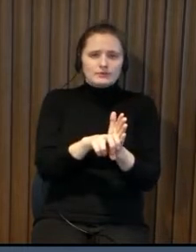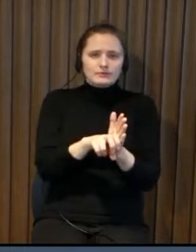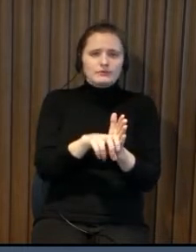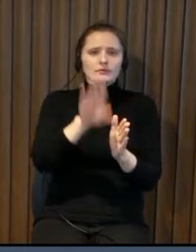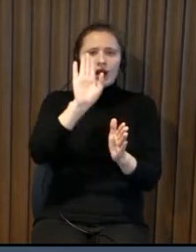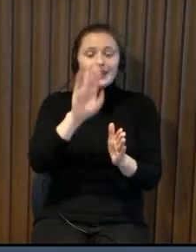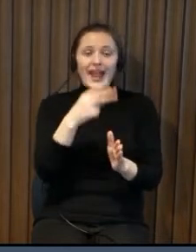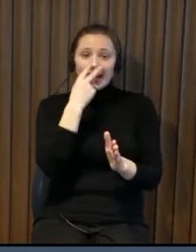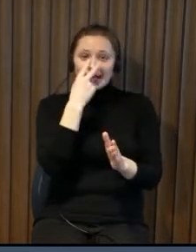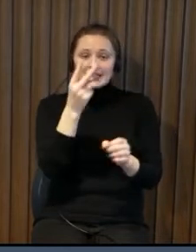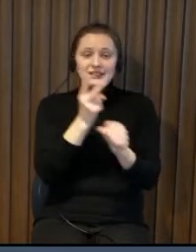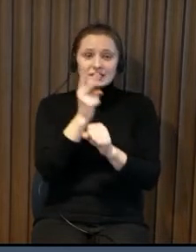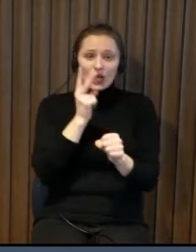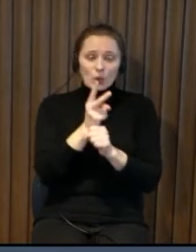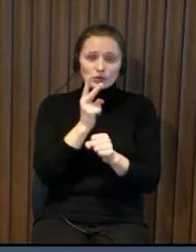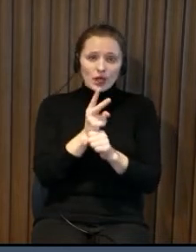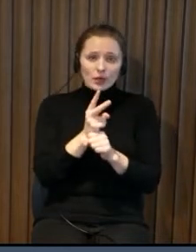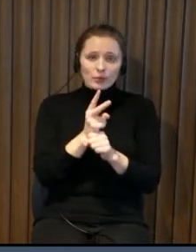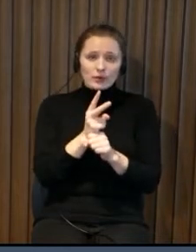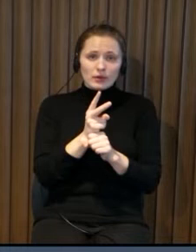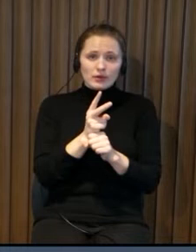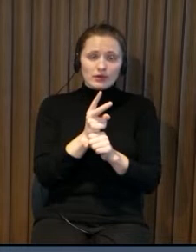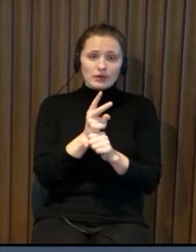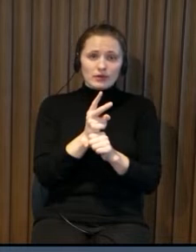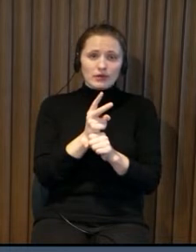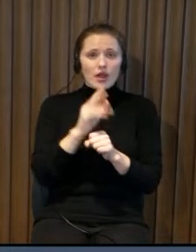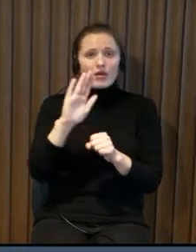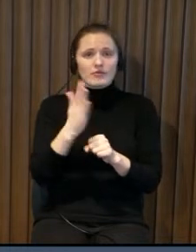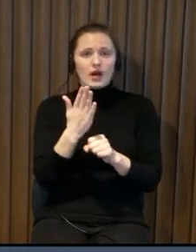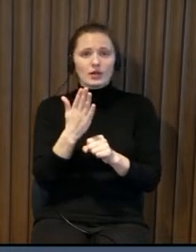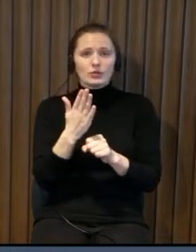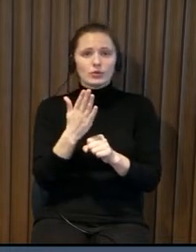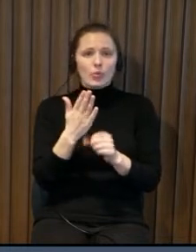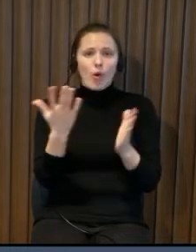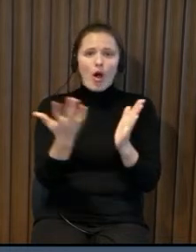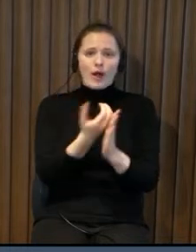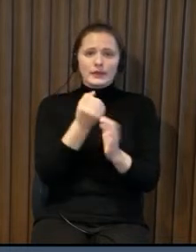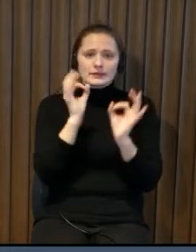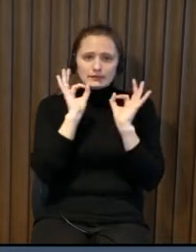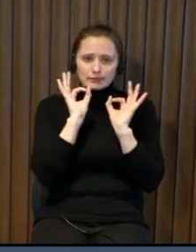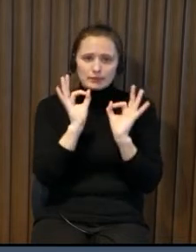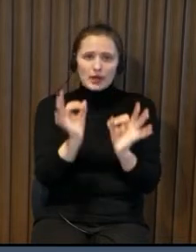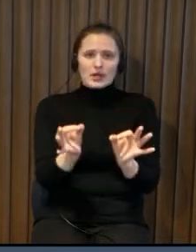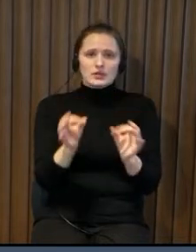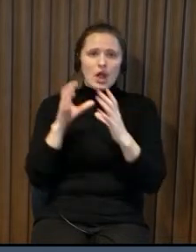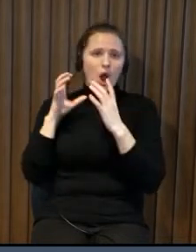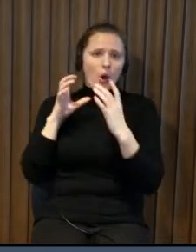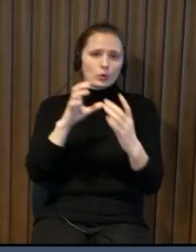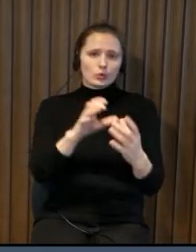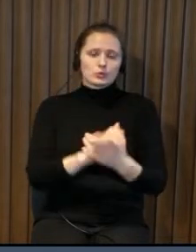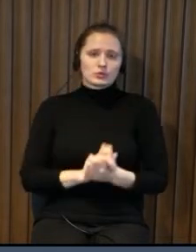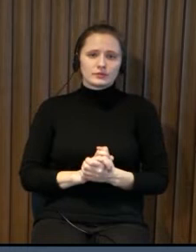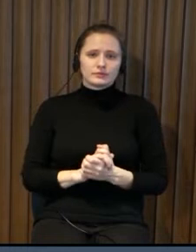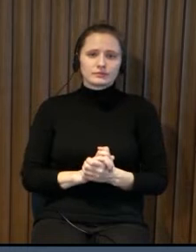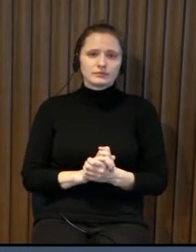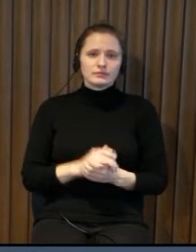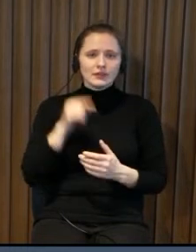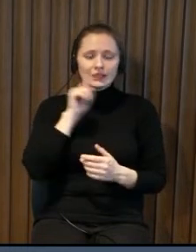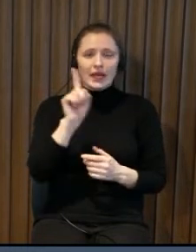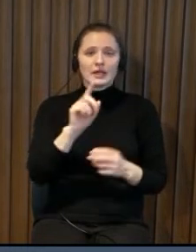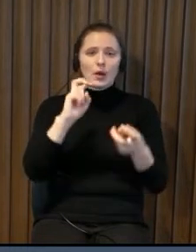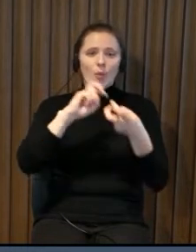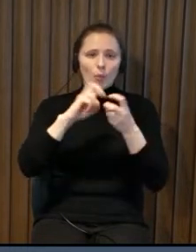wall for them also if there are people with vision impairments can they get onto the right bus on the